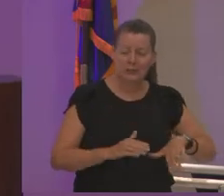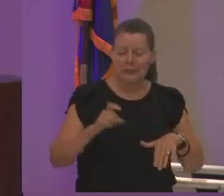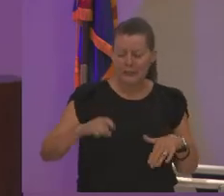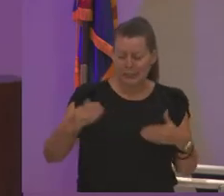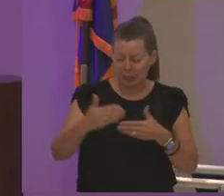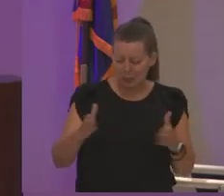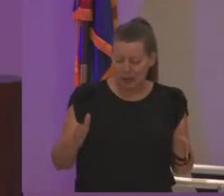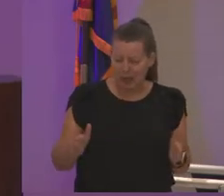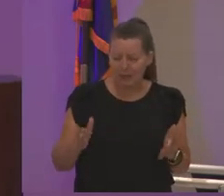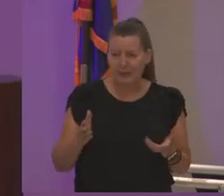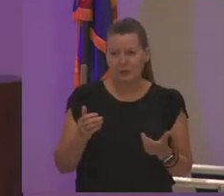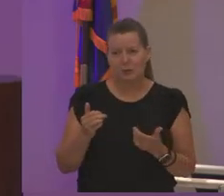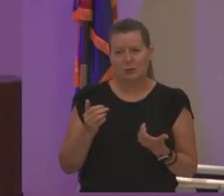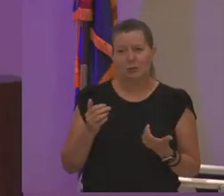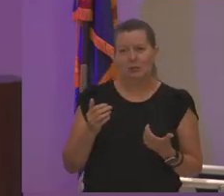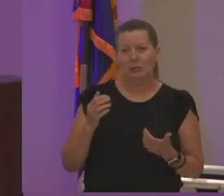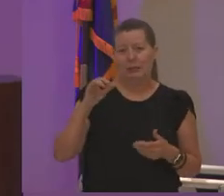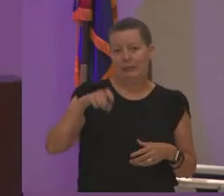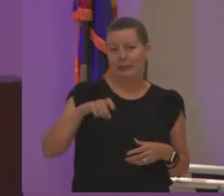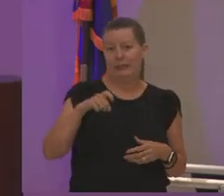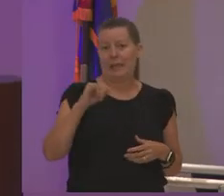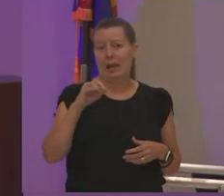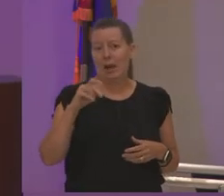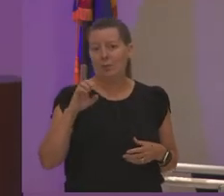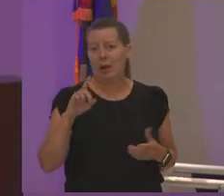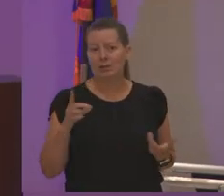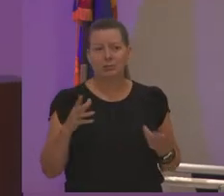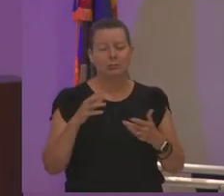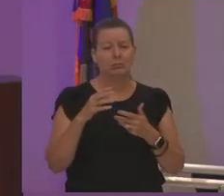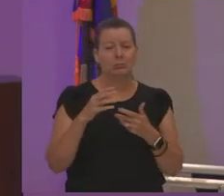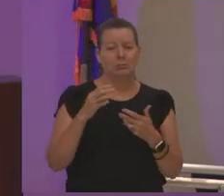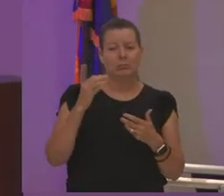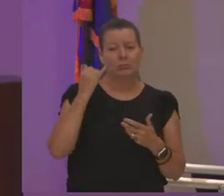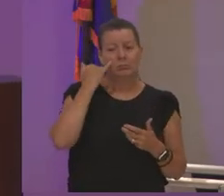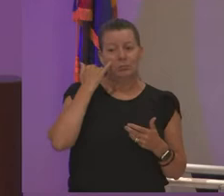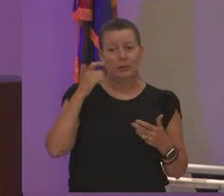you can't go to school taking the shame away from saying if you need clothes we got clothes too